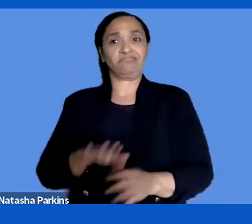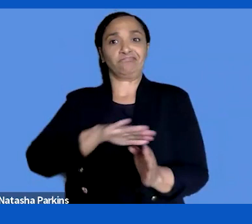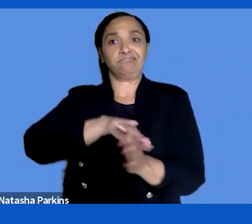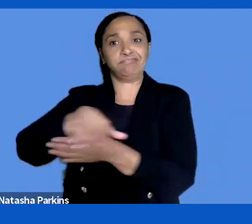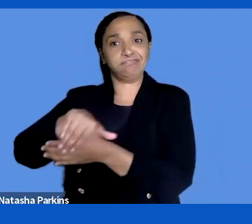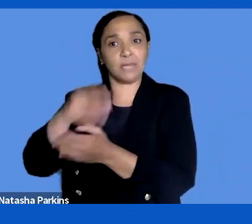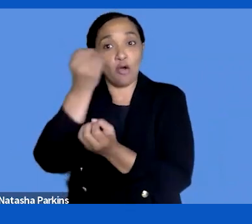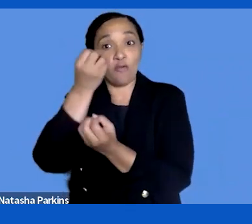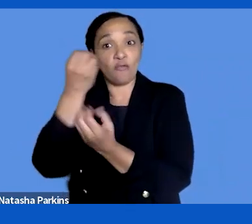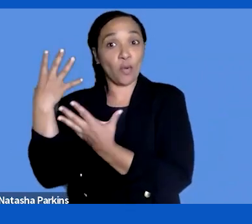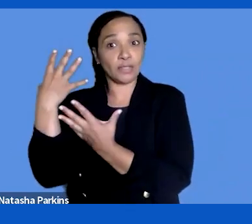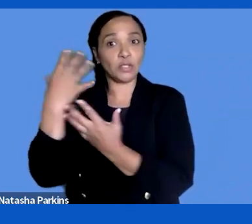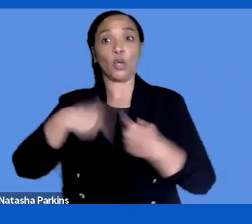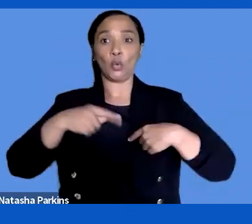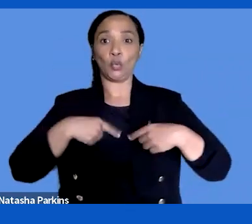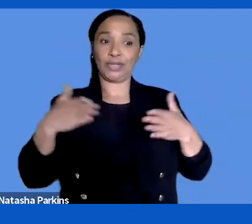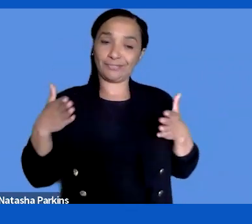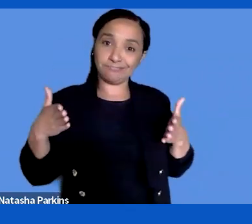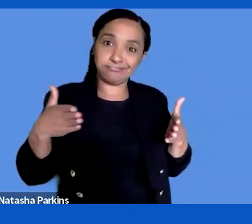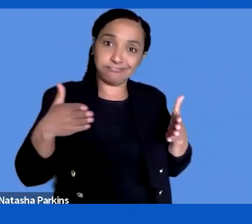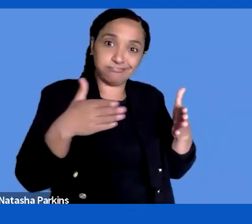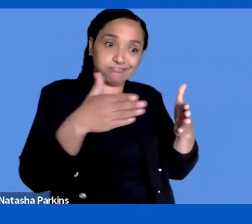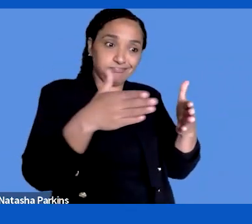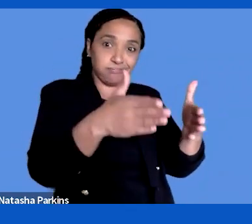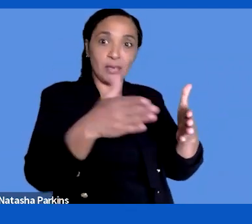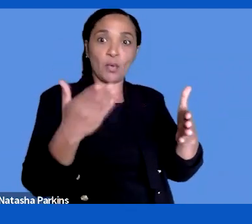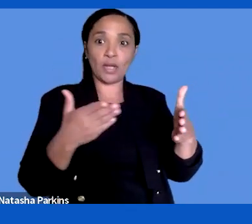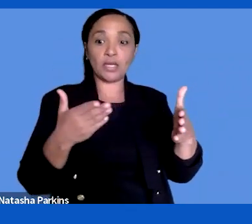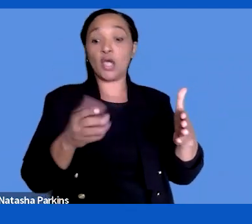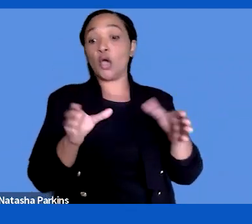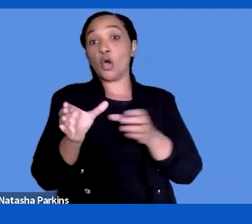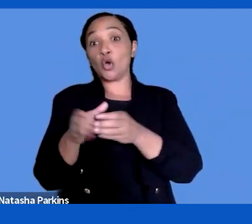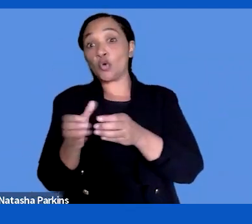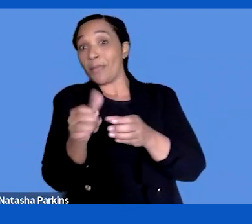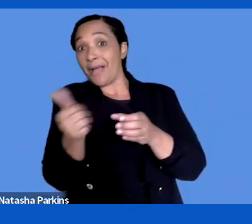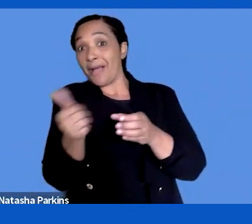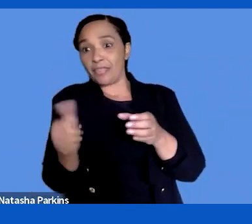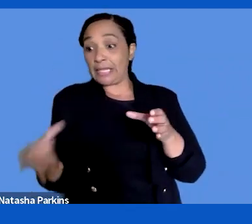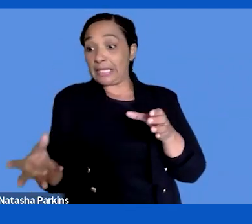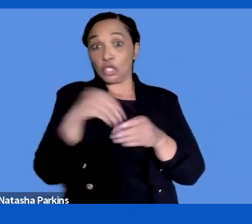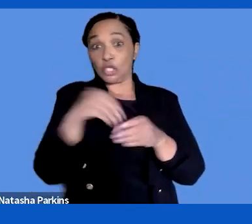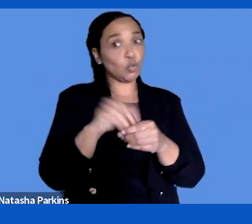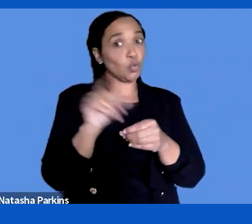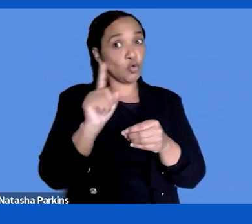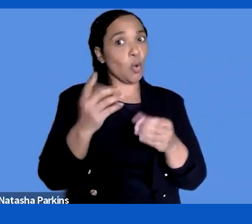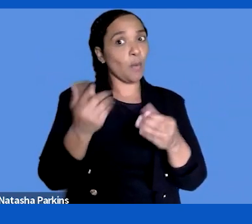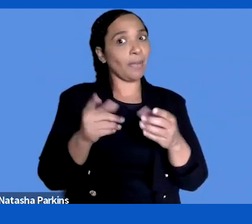We pushing in a direction to exclude some users, not intentionally. Because the standards look like